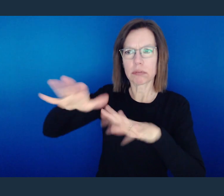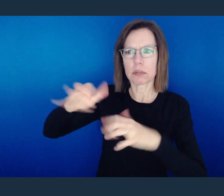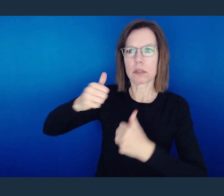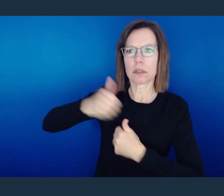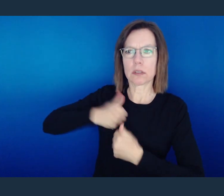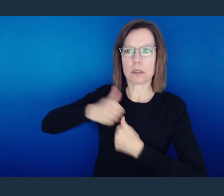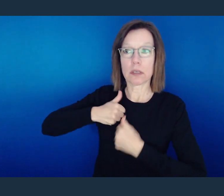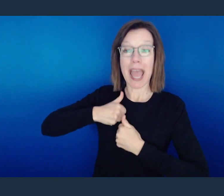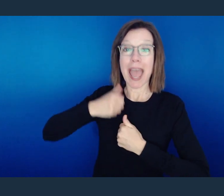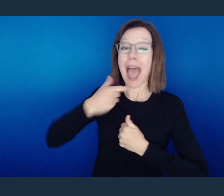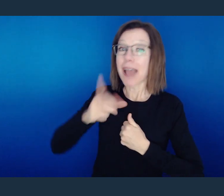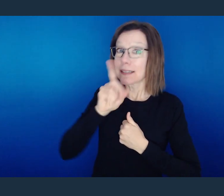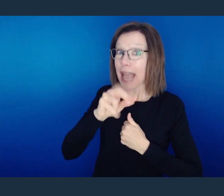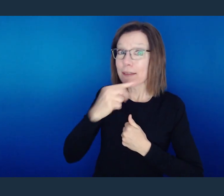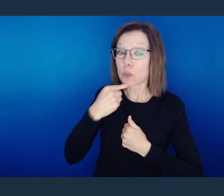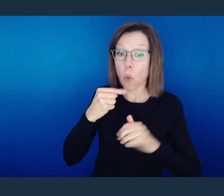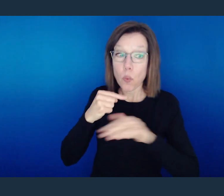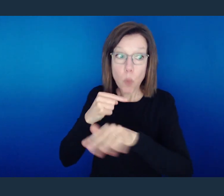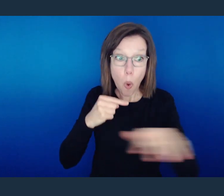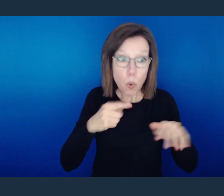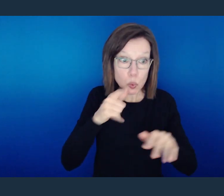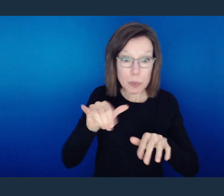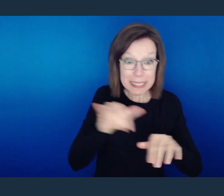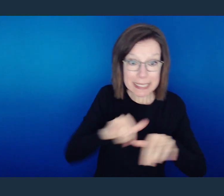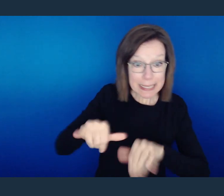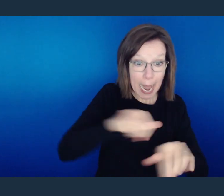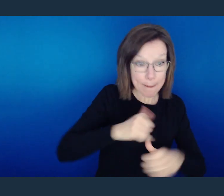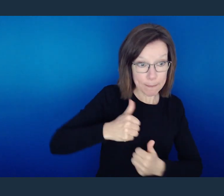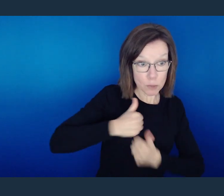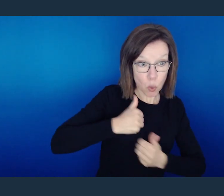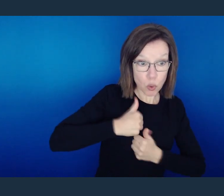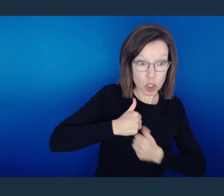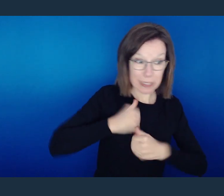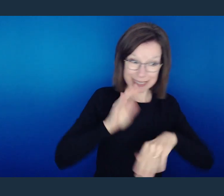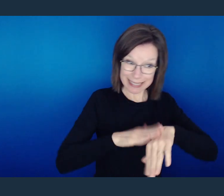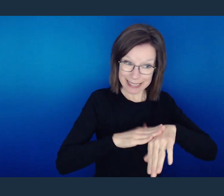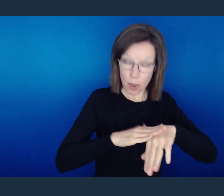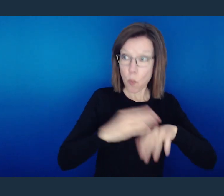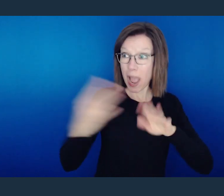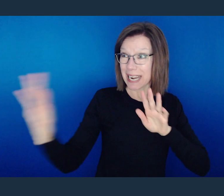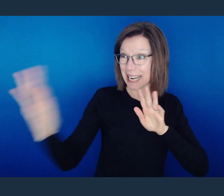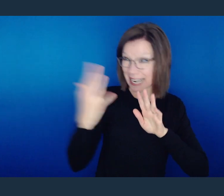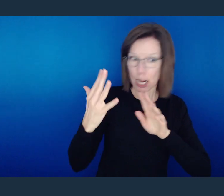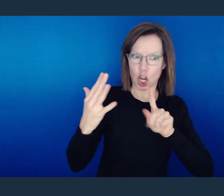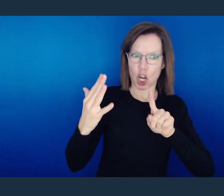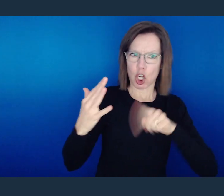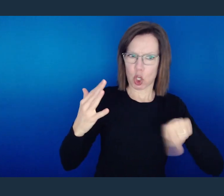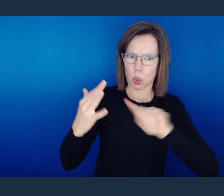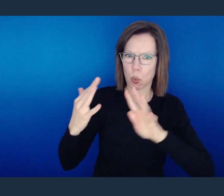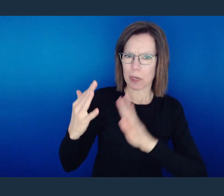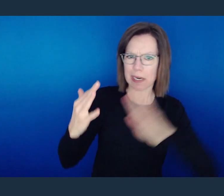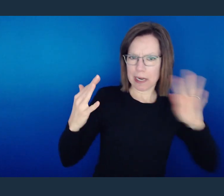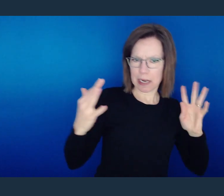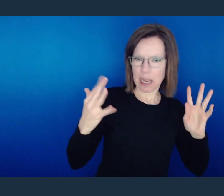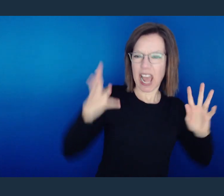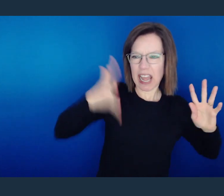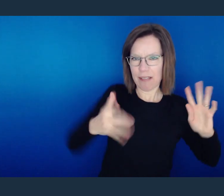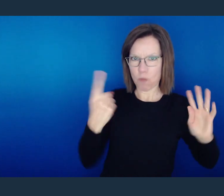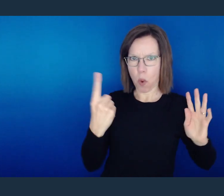it heated up, the forces around him that were on his team, the people that should have been with him, would back up and allow him to be killed.